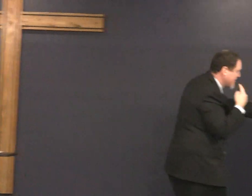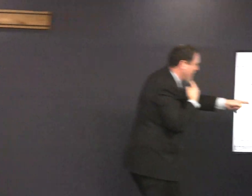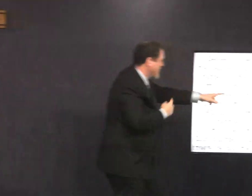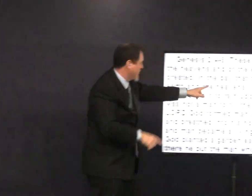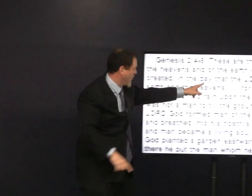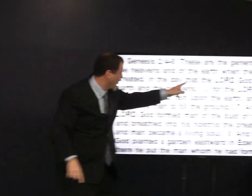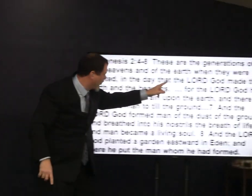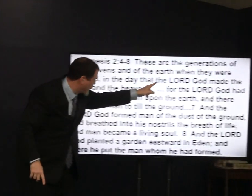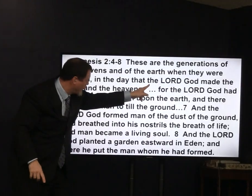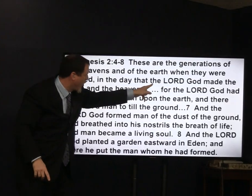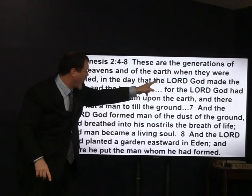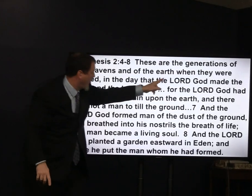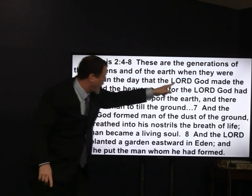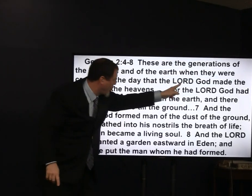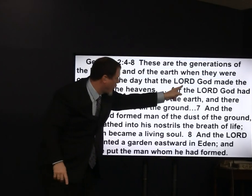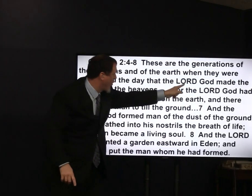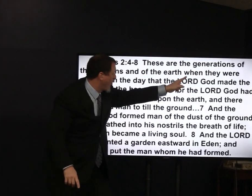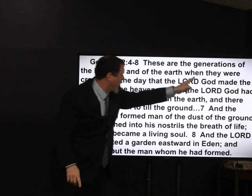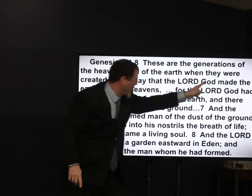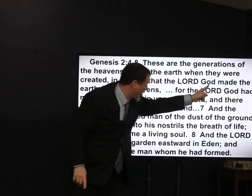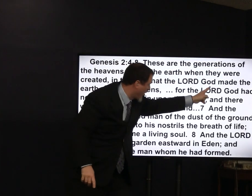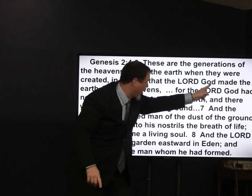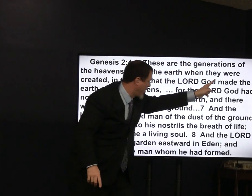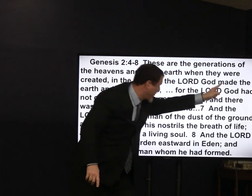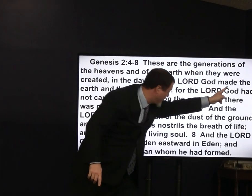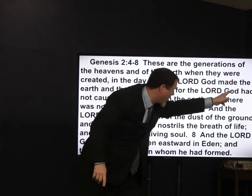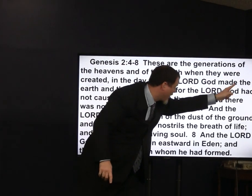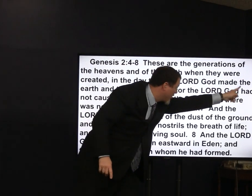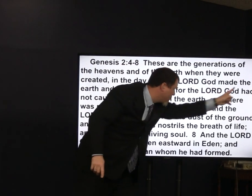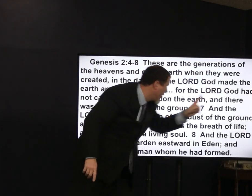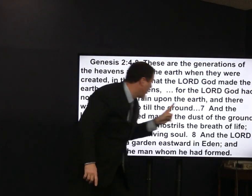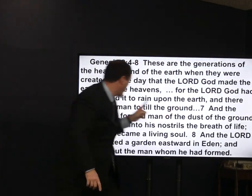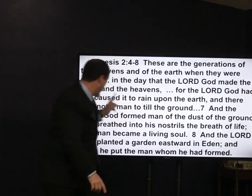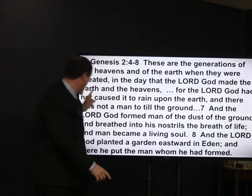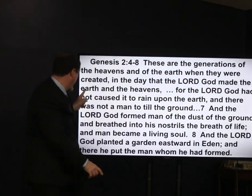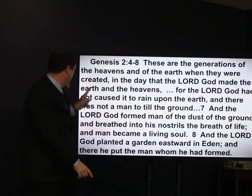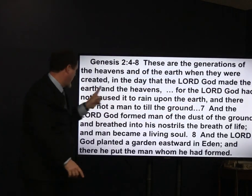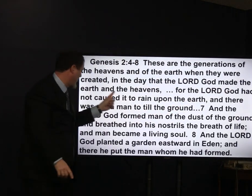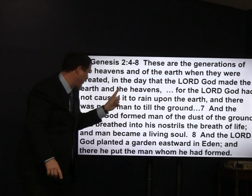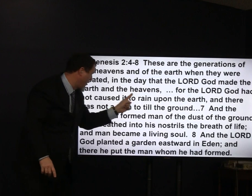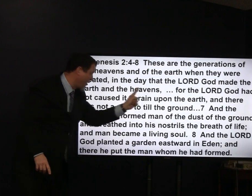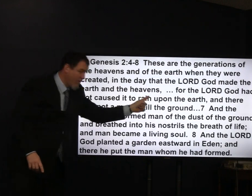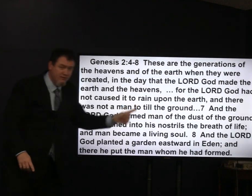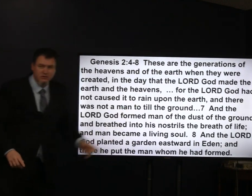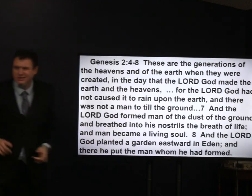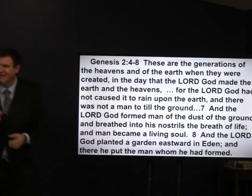God but Yahweh is more specifically God but we see here the Lord